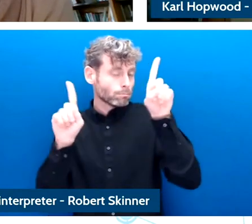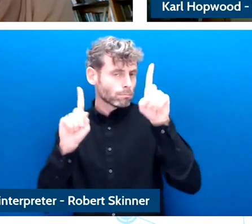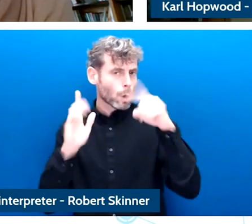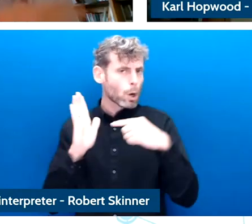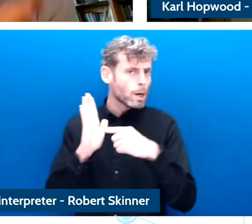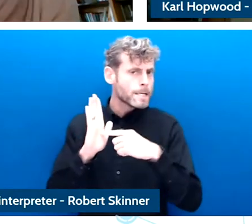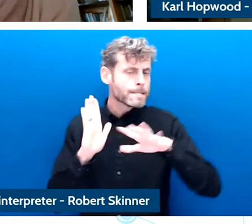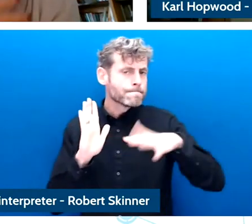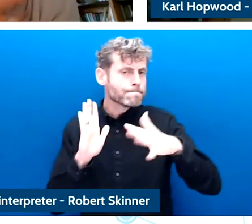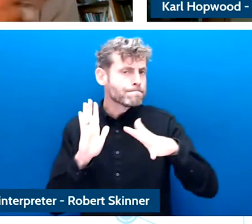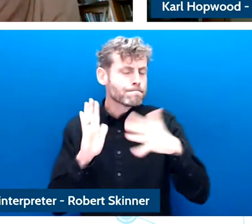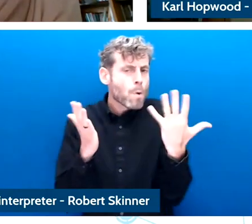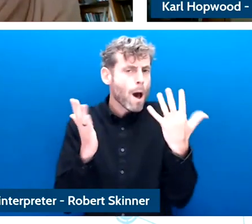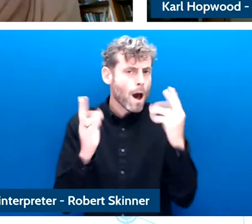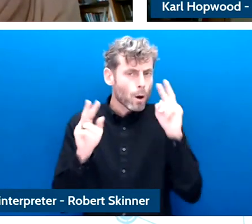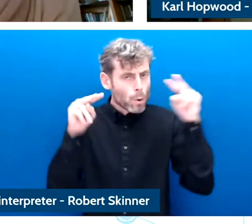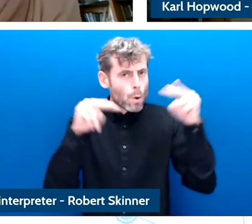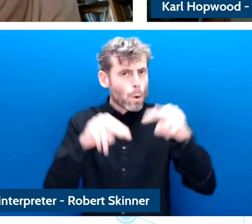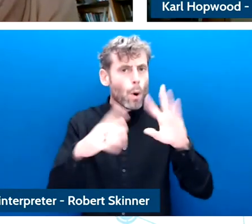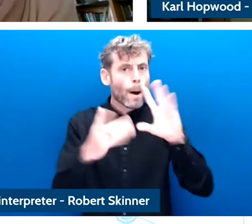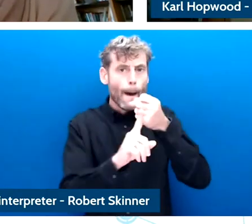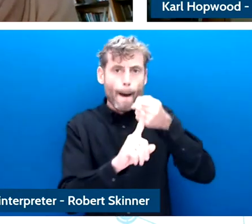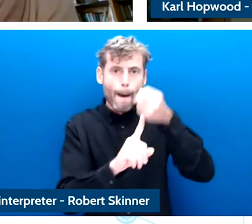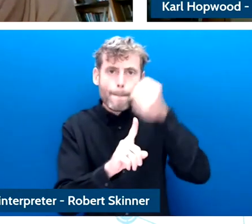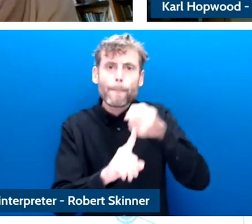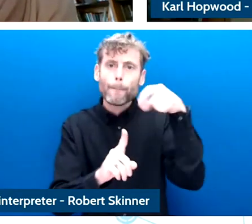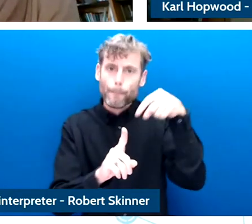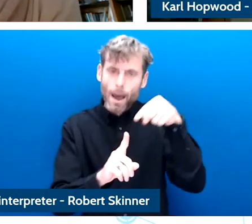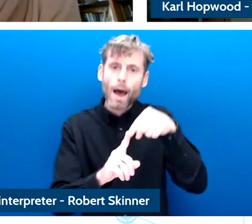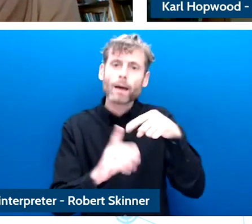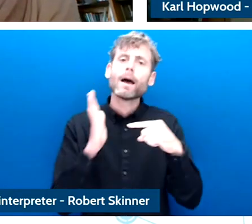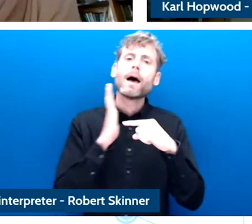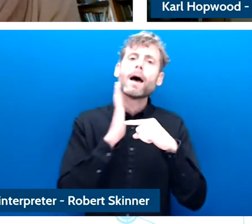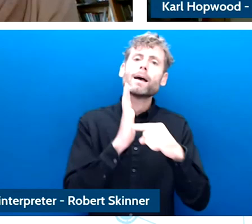data processing and collection of data of her child and I think this is an